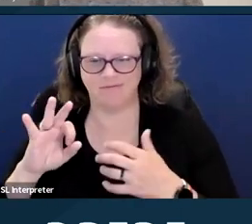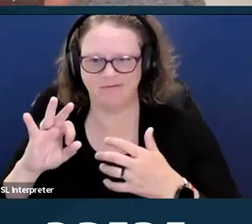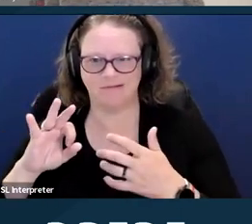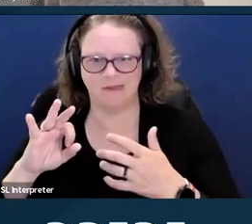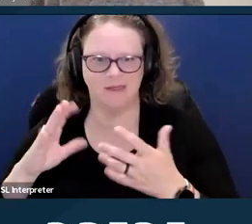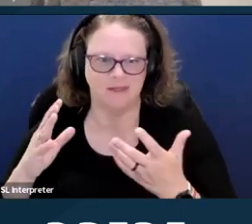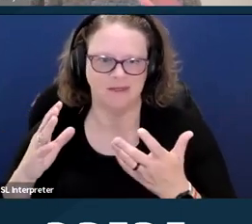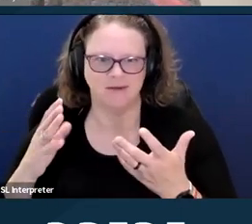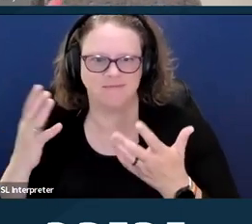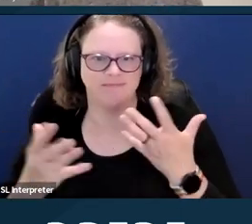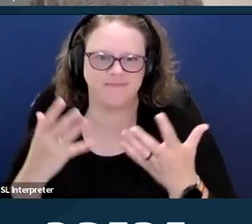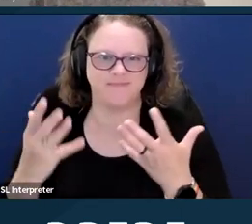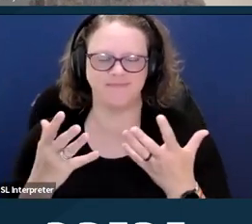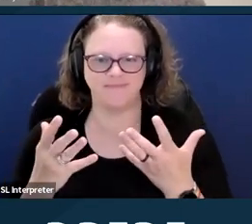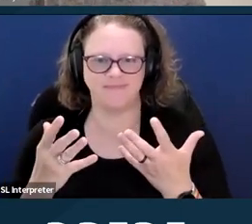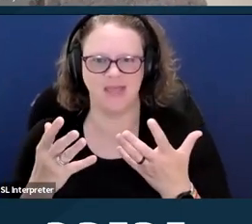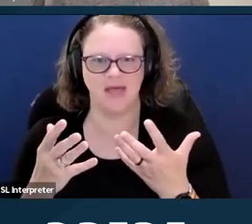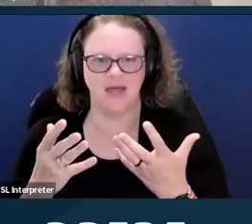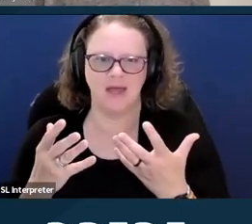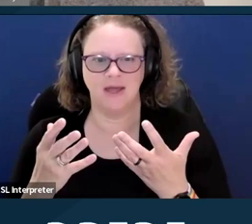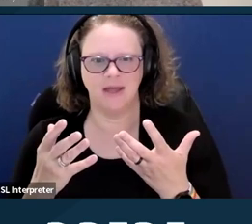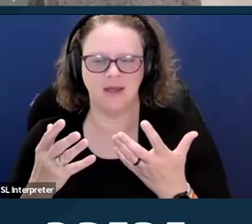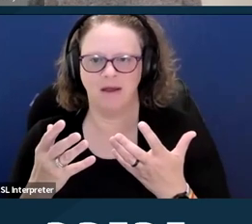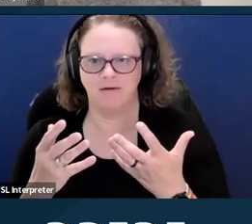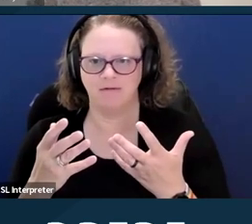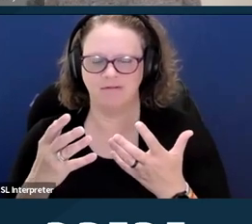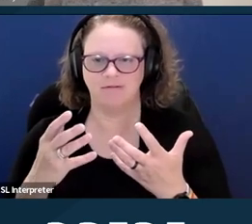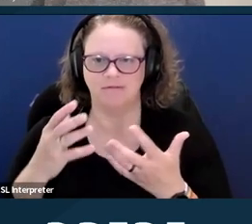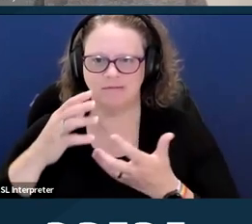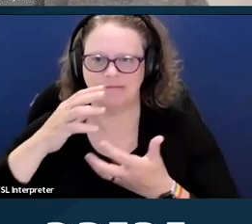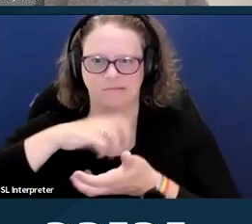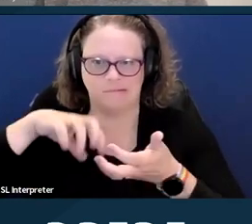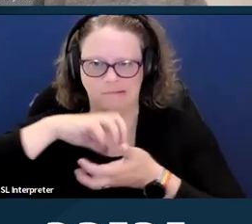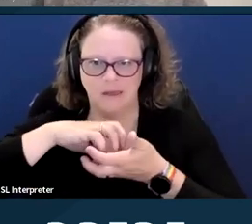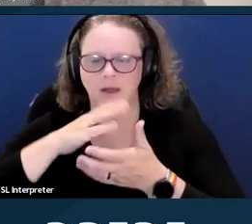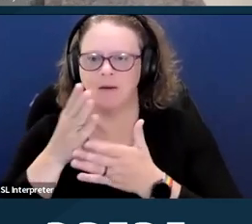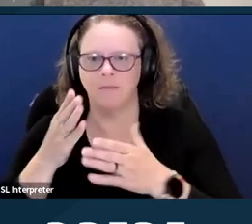or sorry, there's an entanglement between the abortion access advocacy